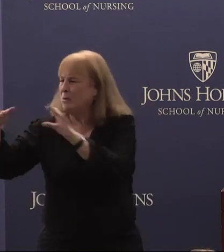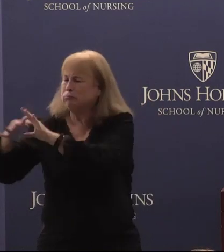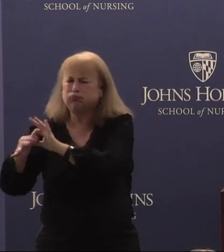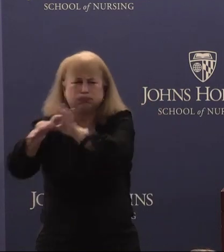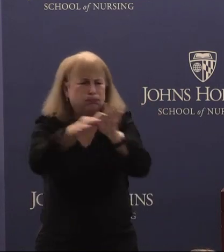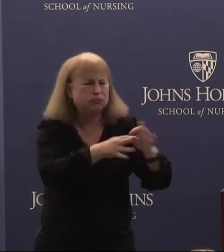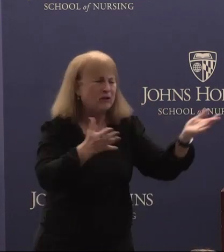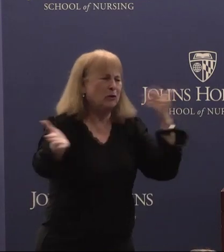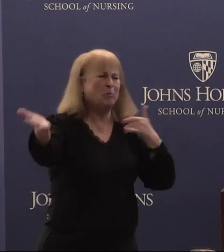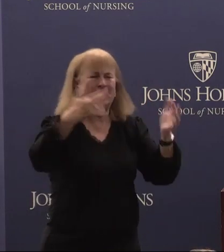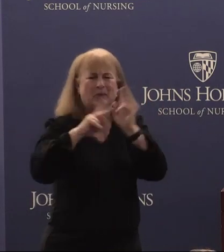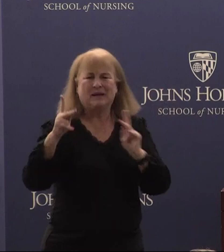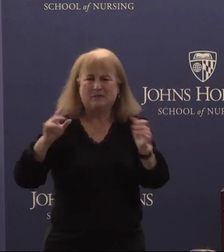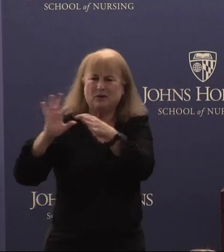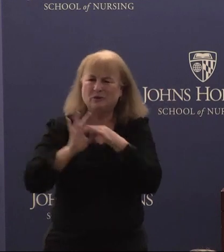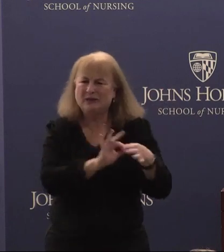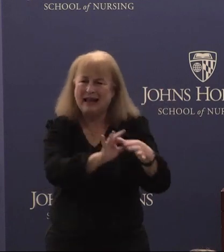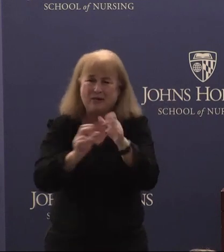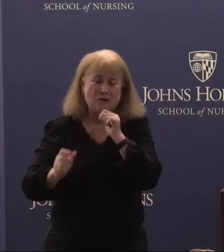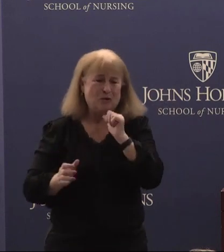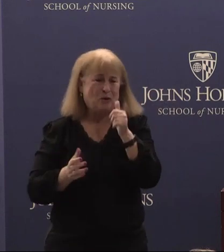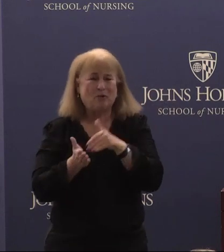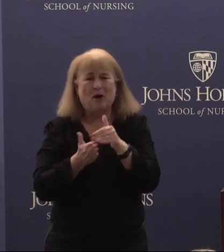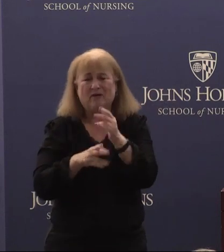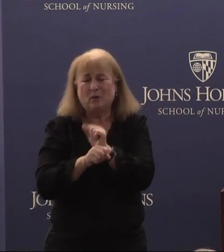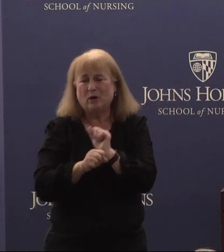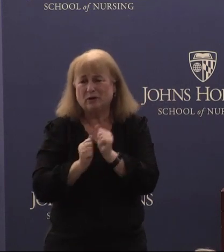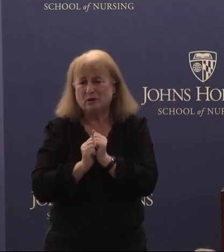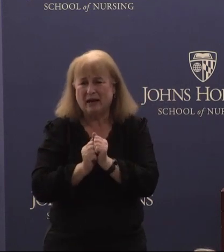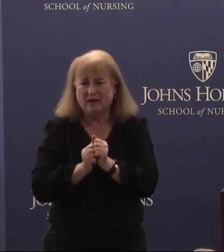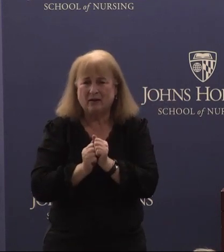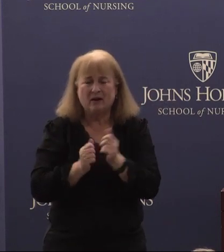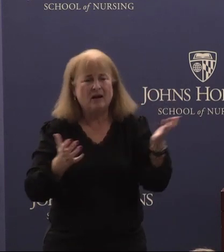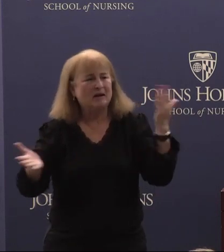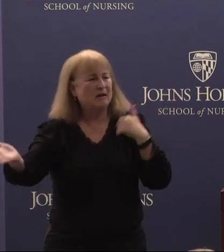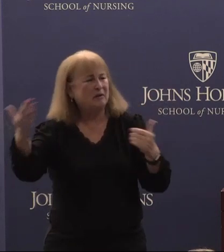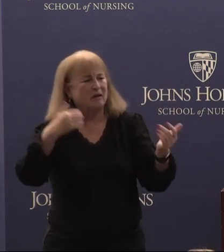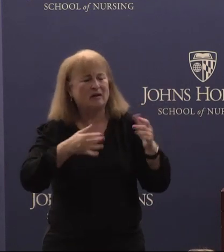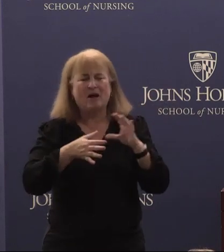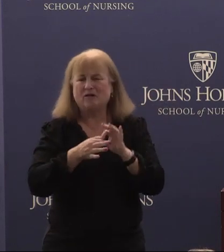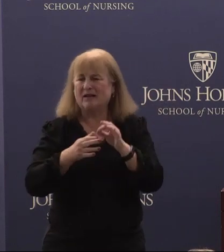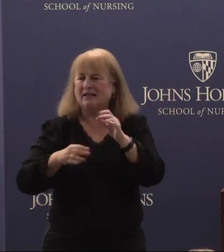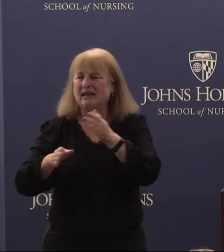people together who don't often work together across fields of science and research and policy